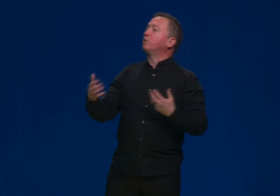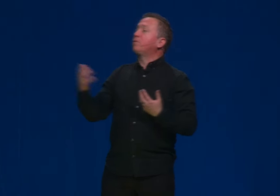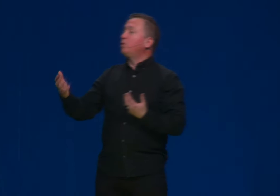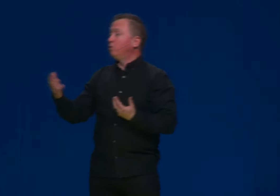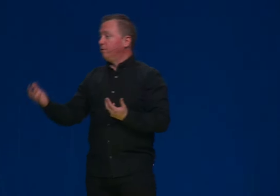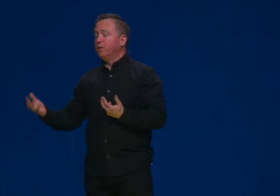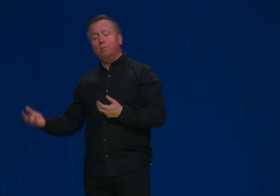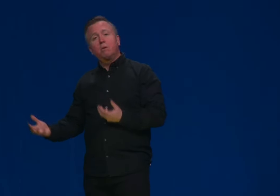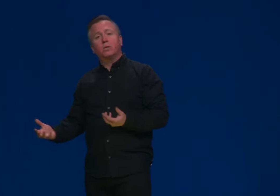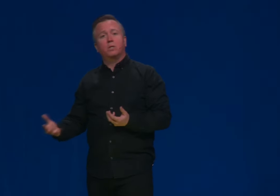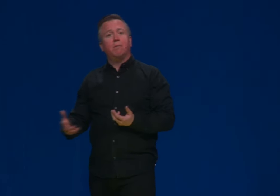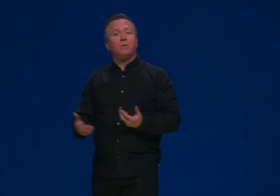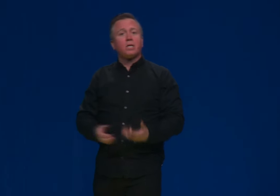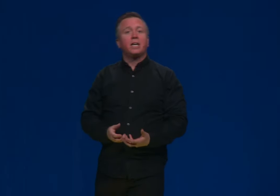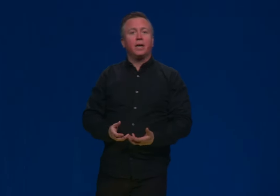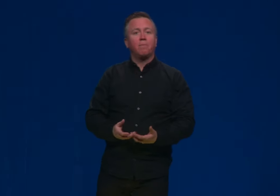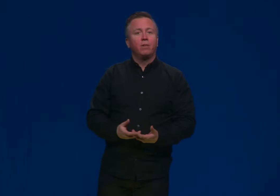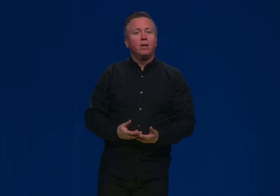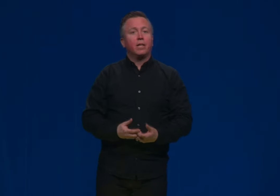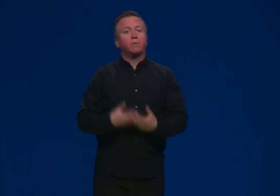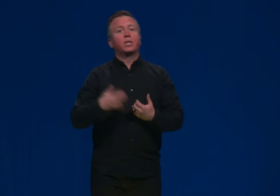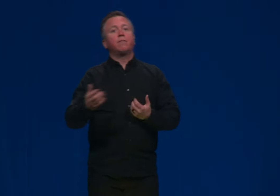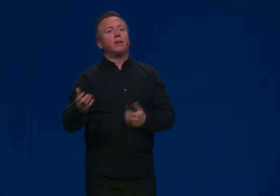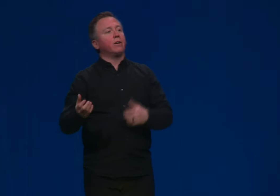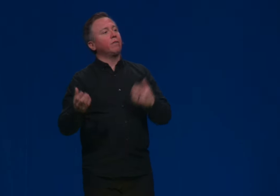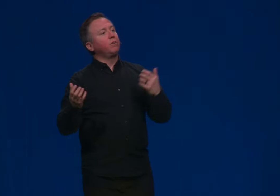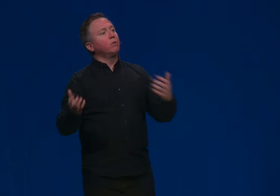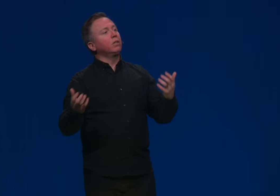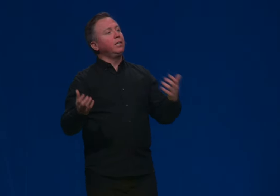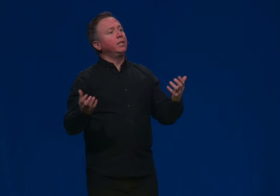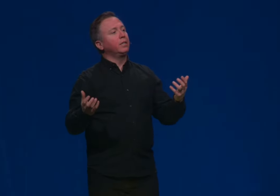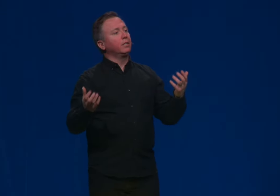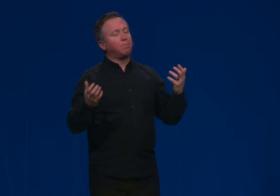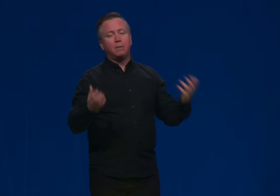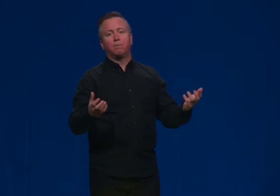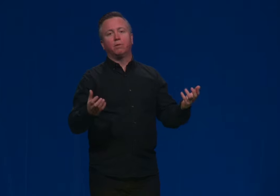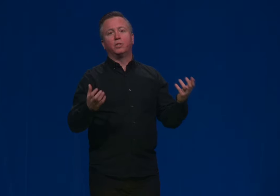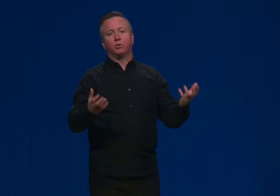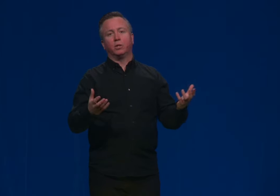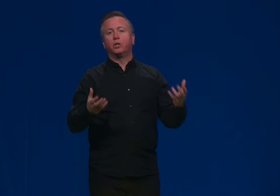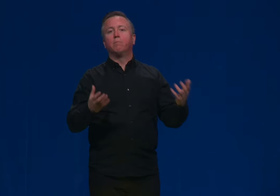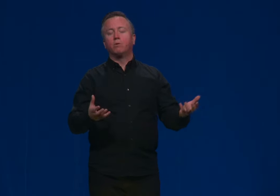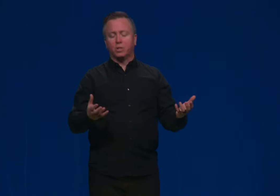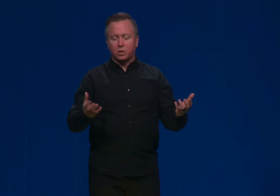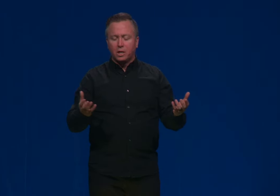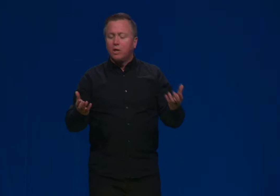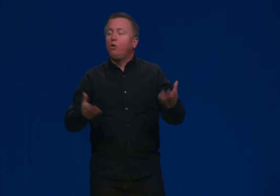It was first revealed to Moses on Mount Sinai that he was given there. Now, if you are leading the people of Israel and you're Moses,